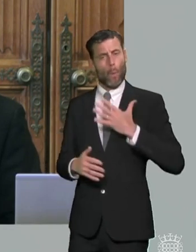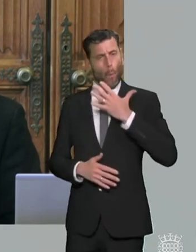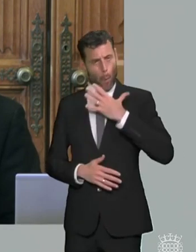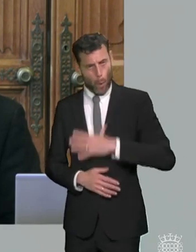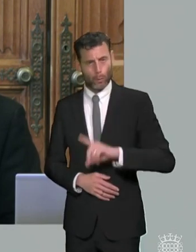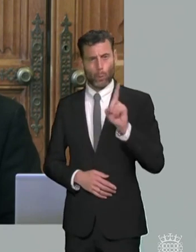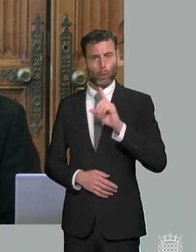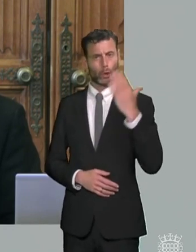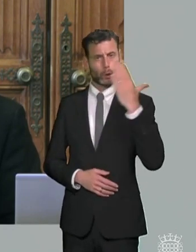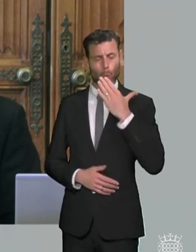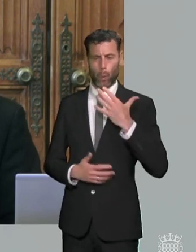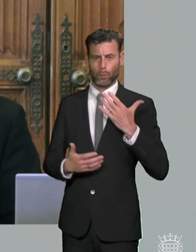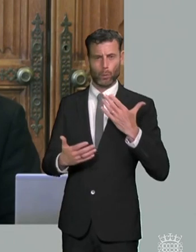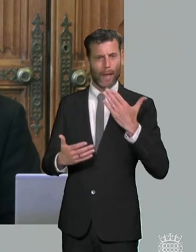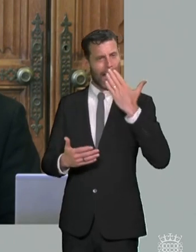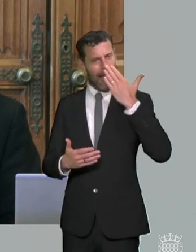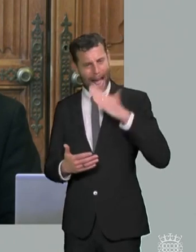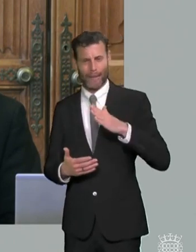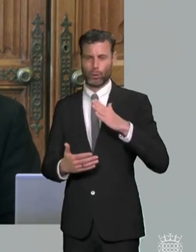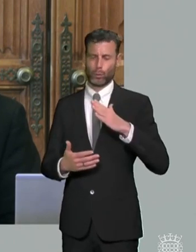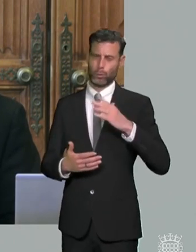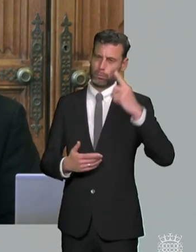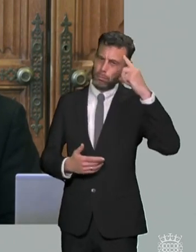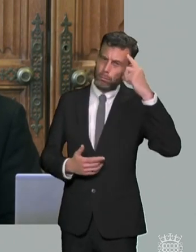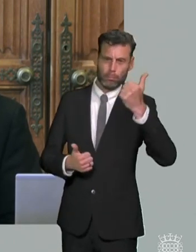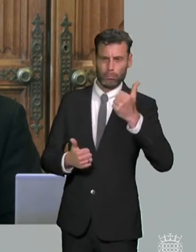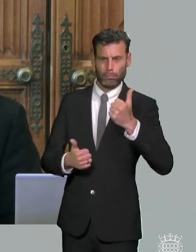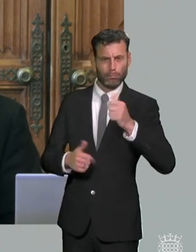additional needs or have barriers to learning drawing on specialist support where necessary